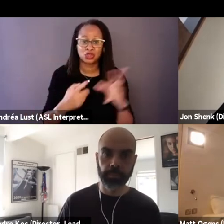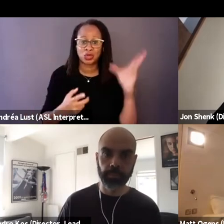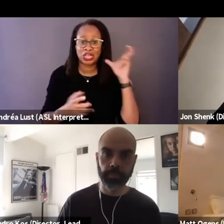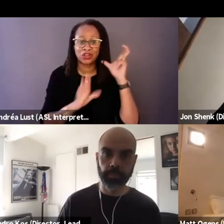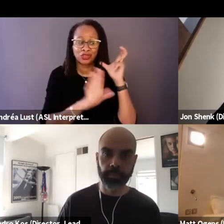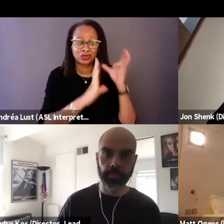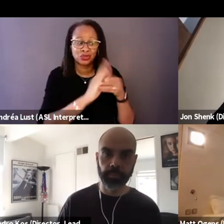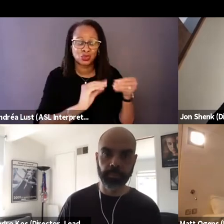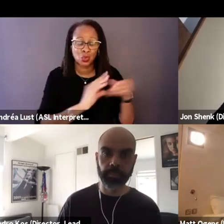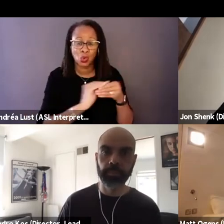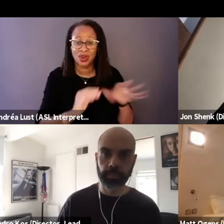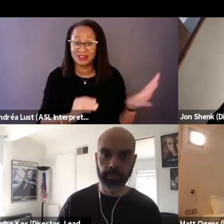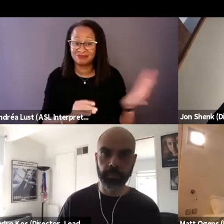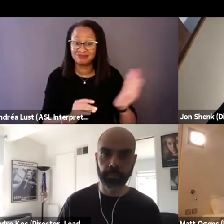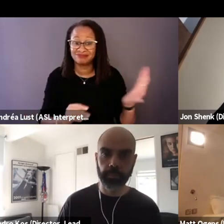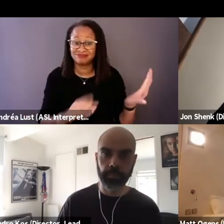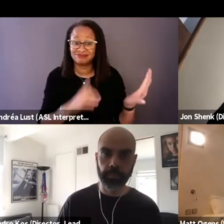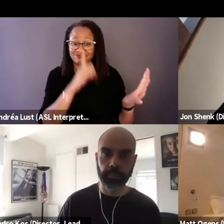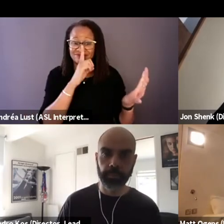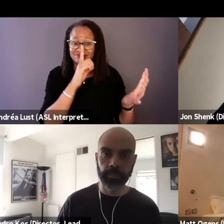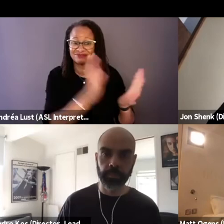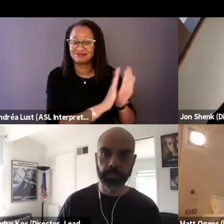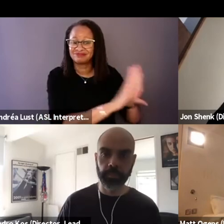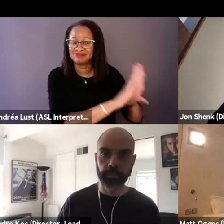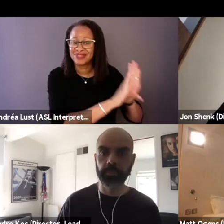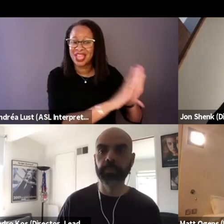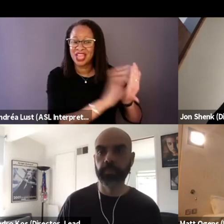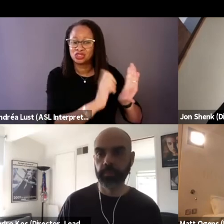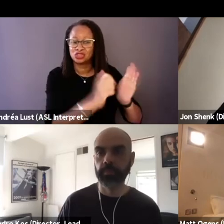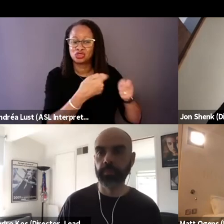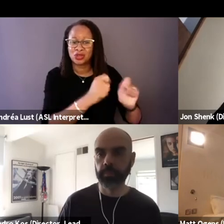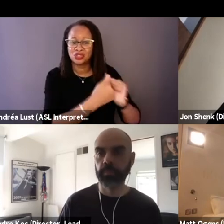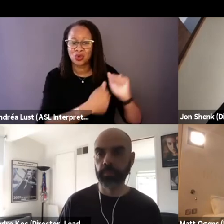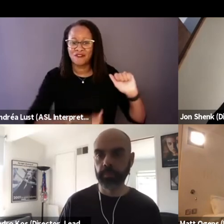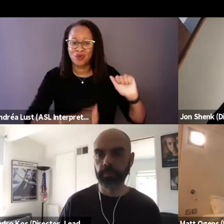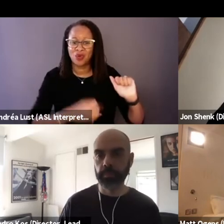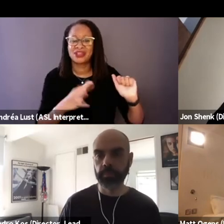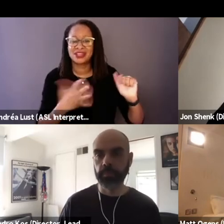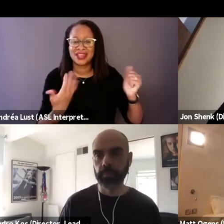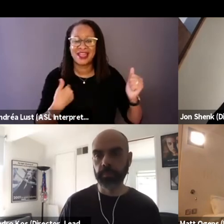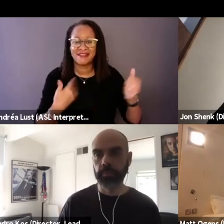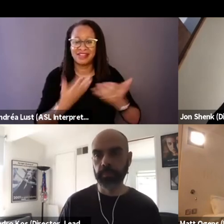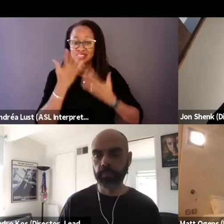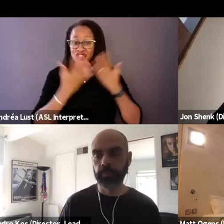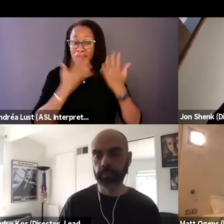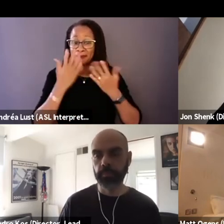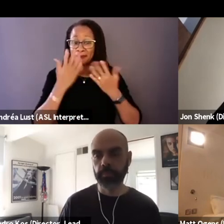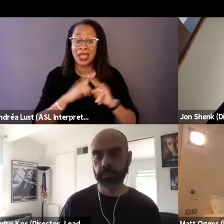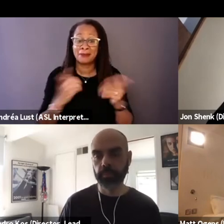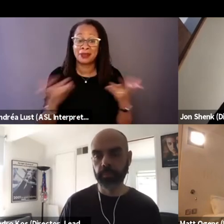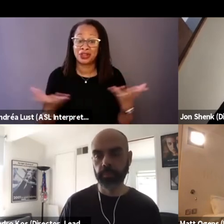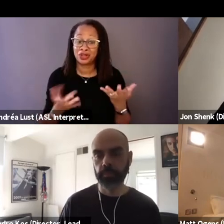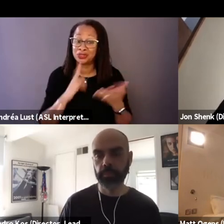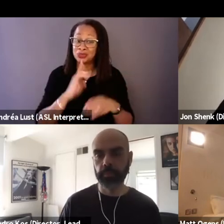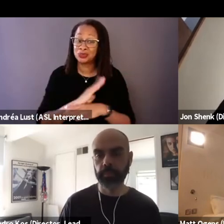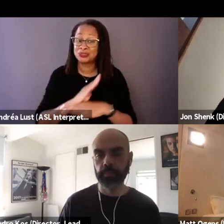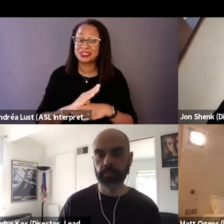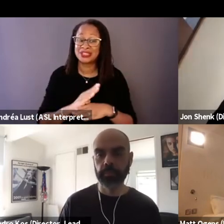because people are trying to avoid, and they have all this shame and here it was really an institutional shame.